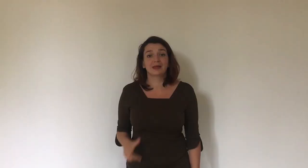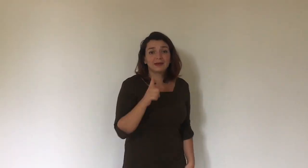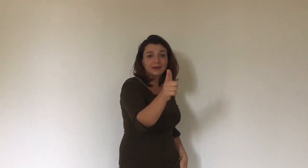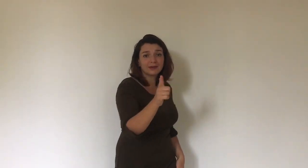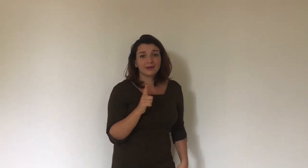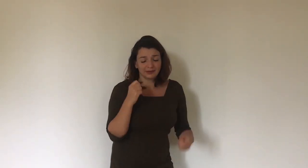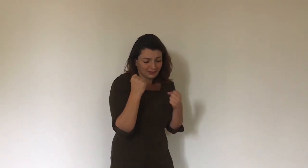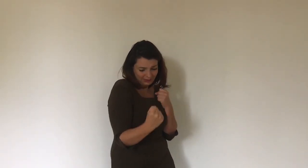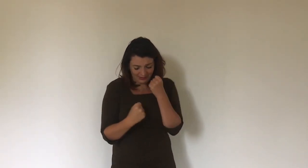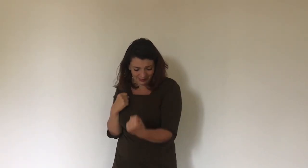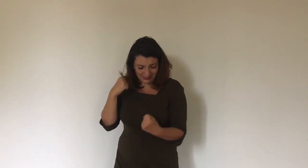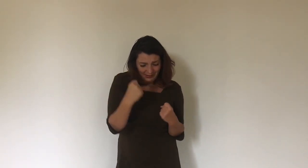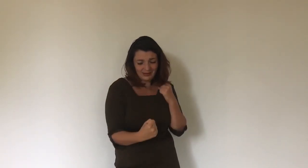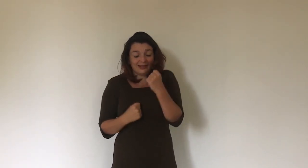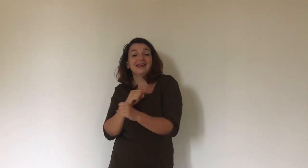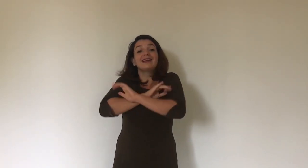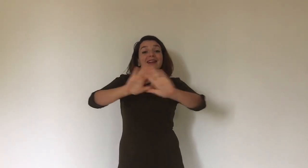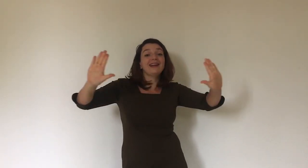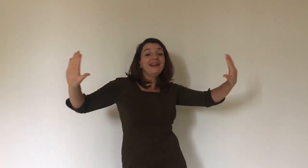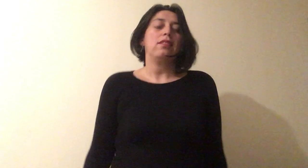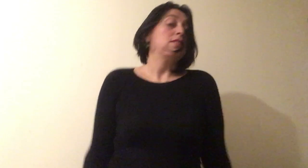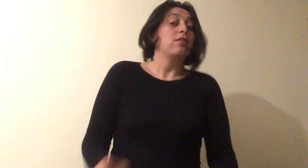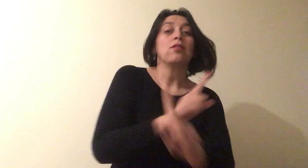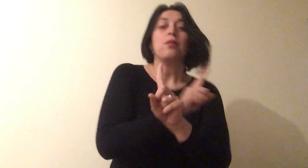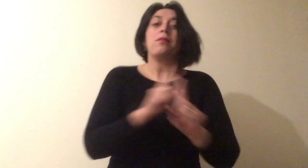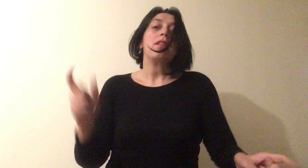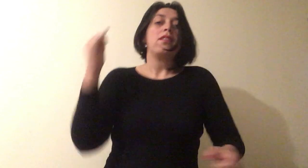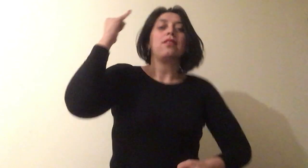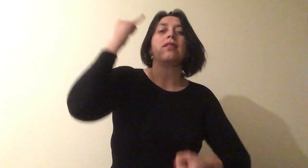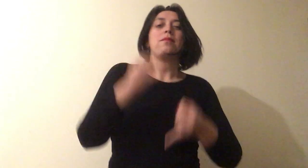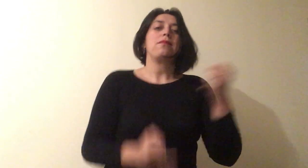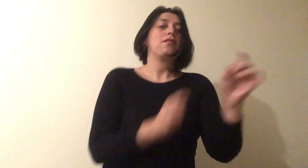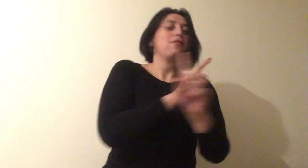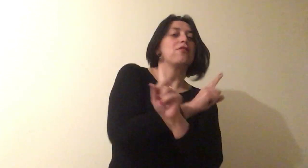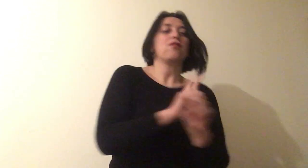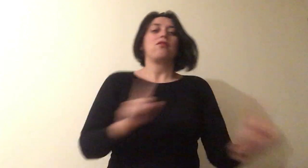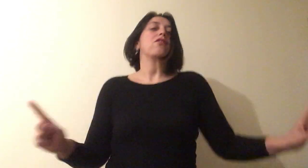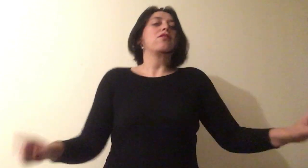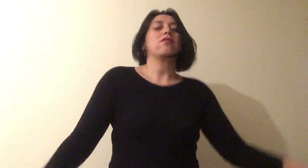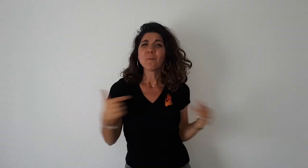I got no more fight left in me I don't want you to be my enemy